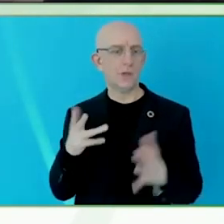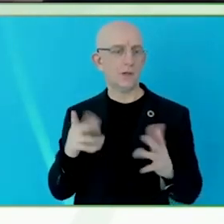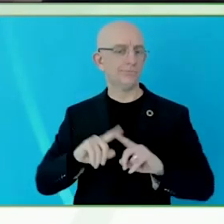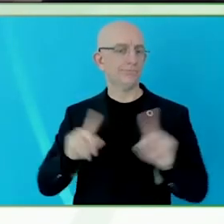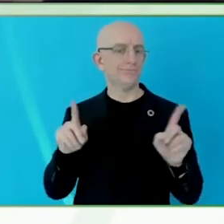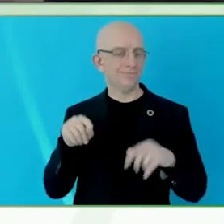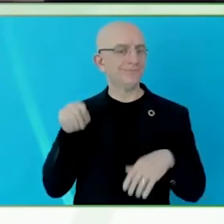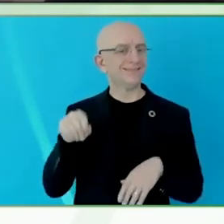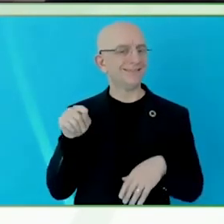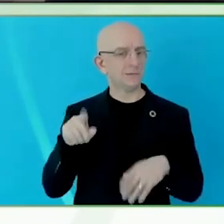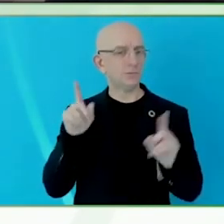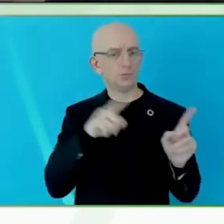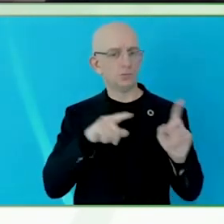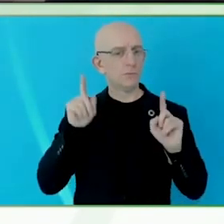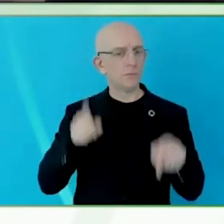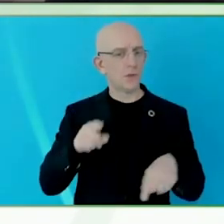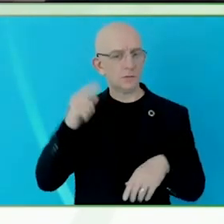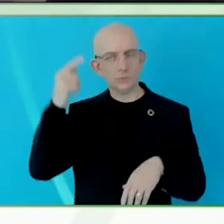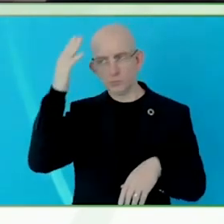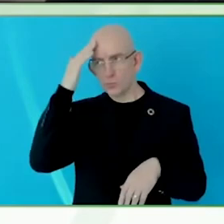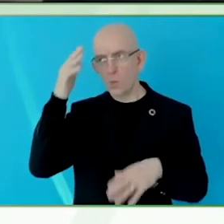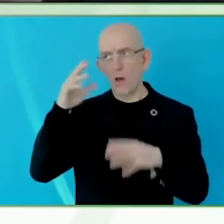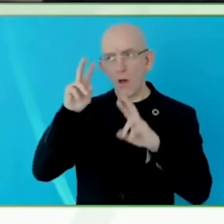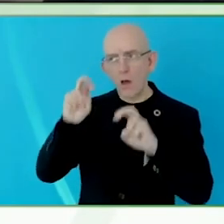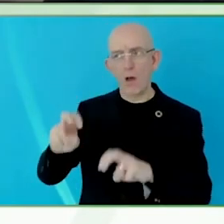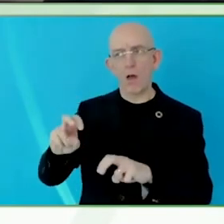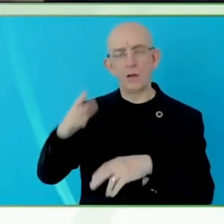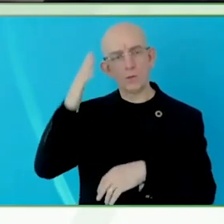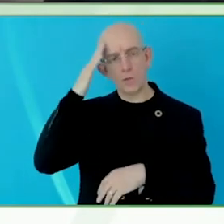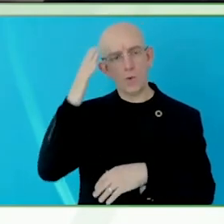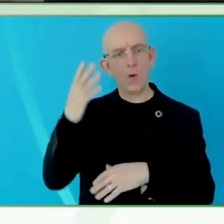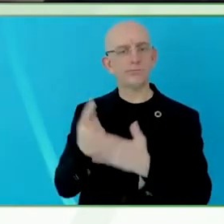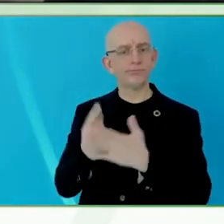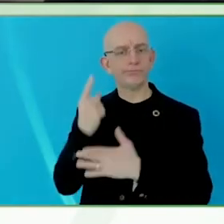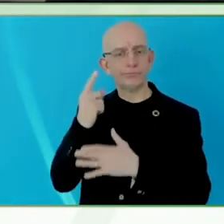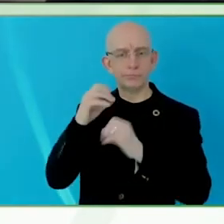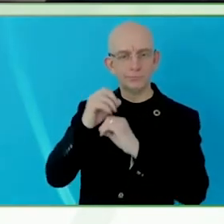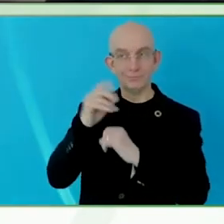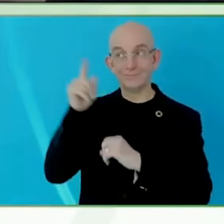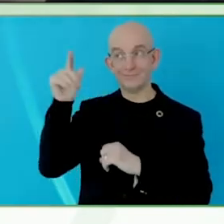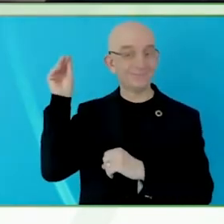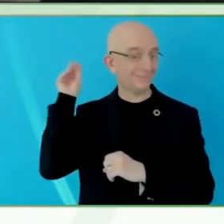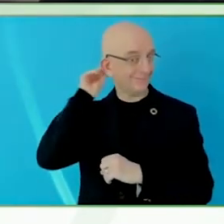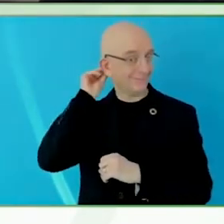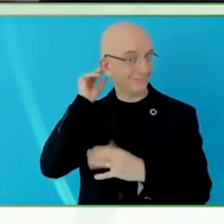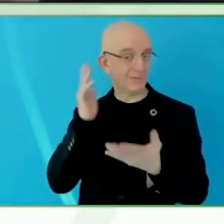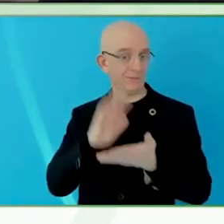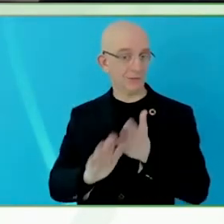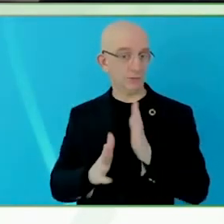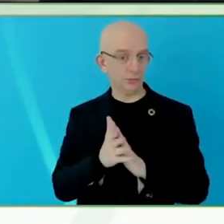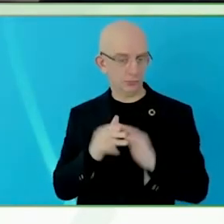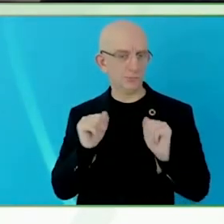that is where I work really hard on establishing the theoretical and